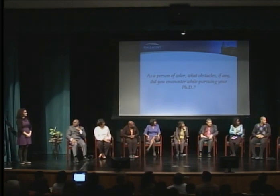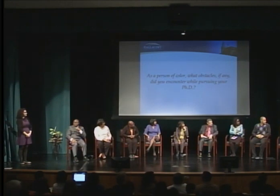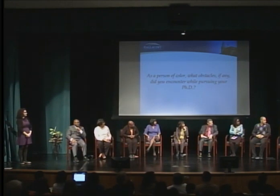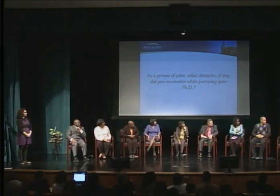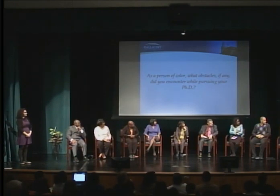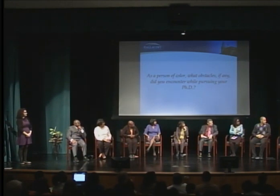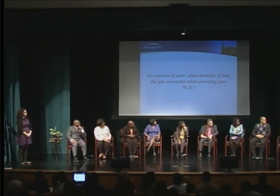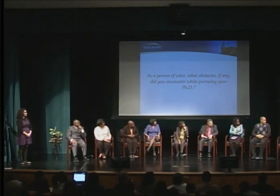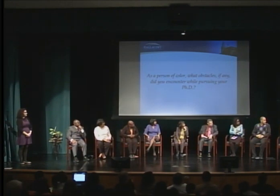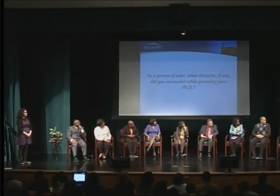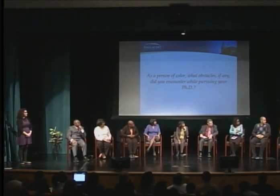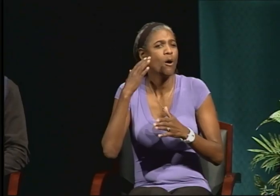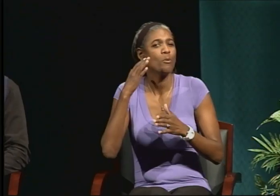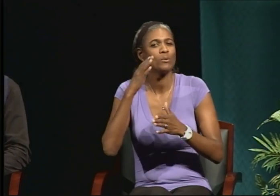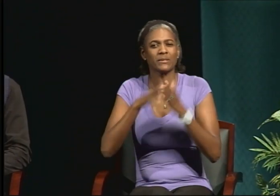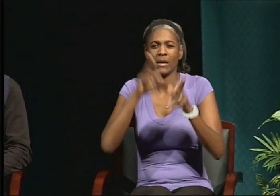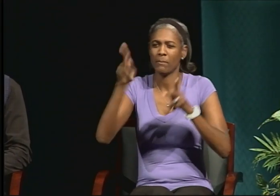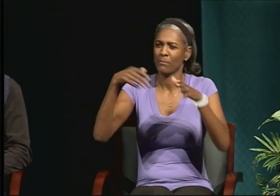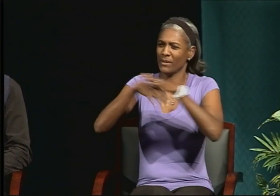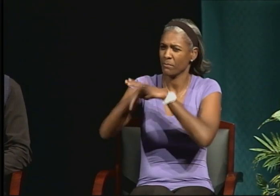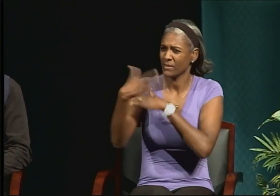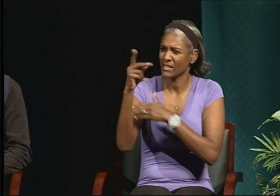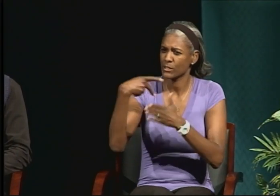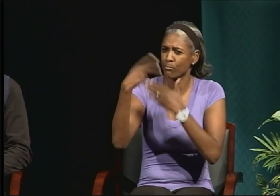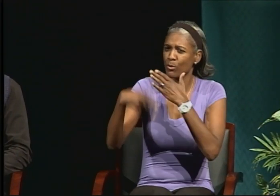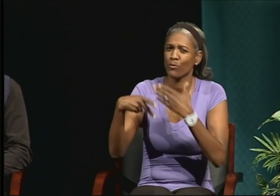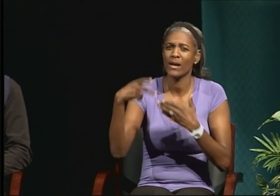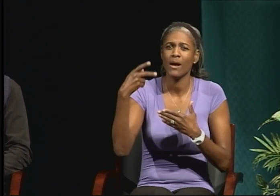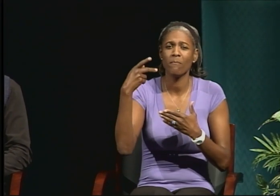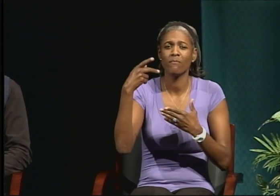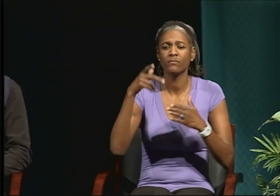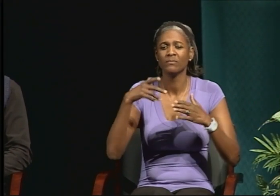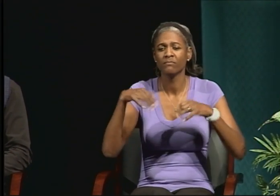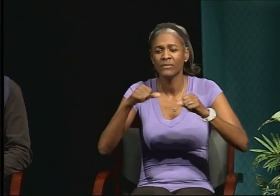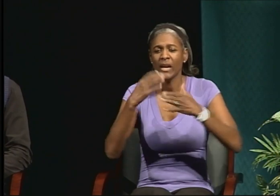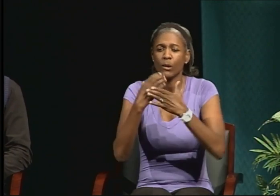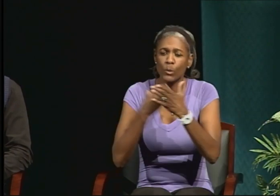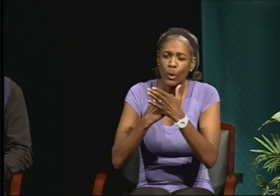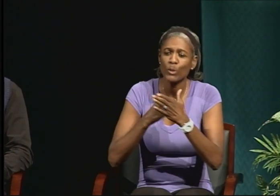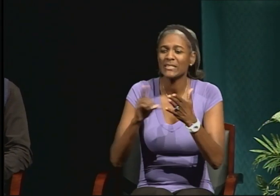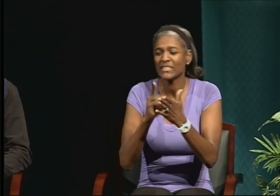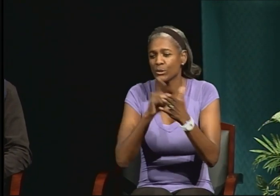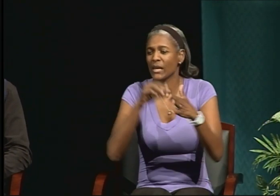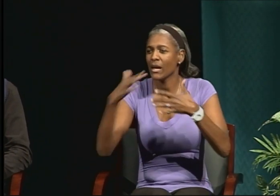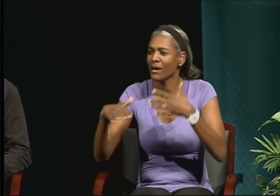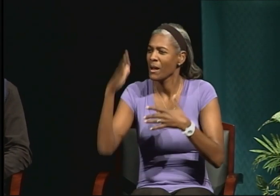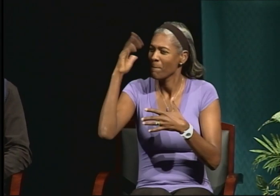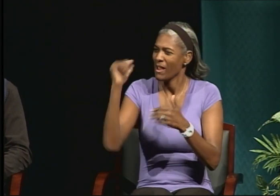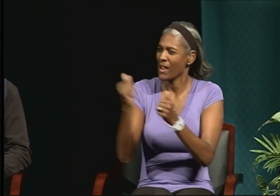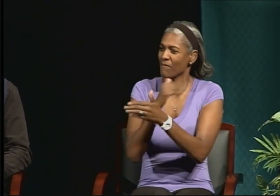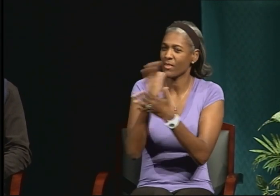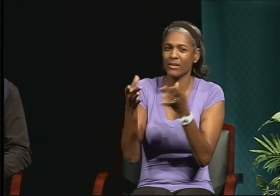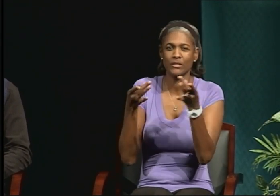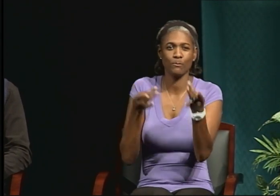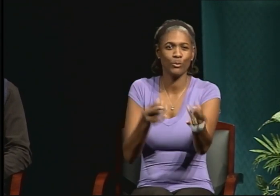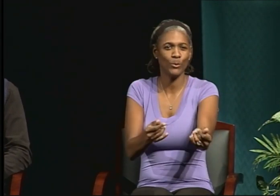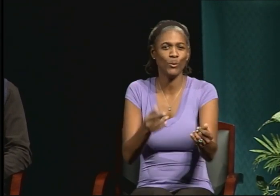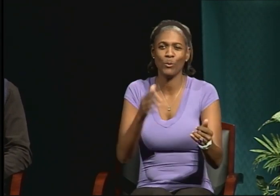were similar to many people's experiences as they are going through their doctoral studies.